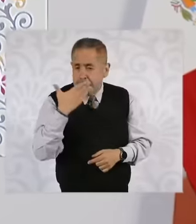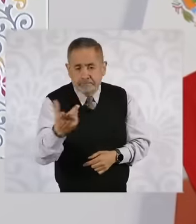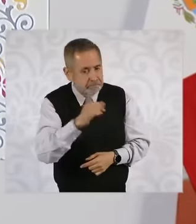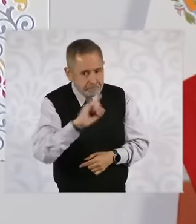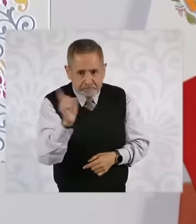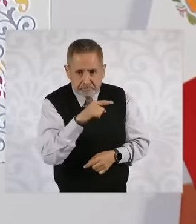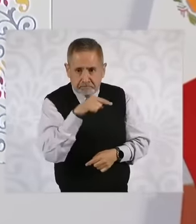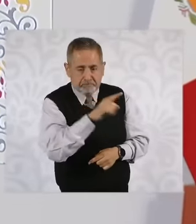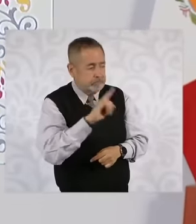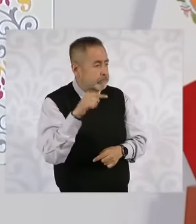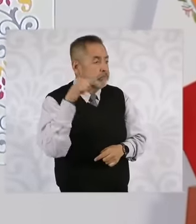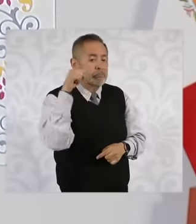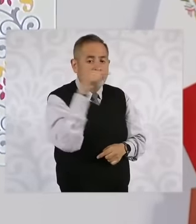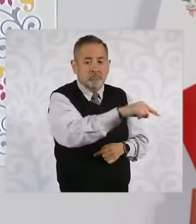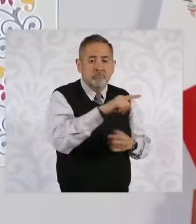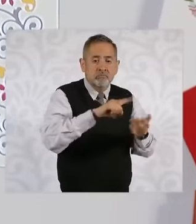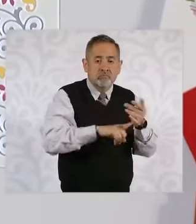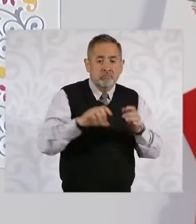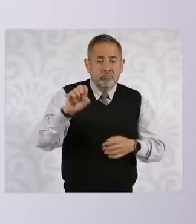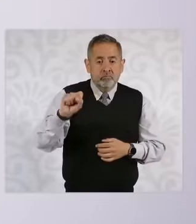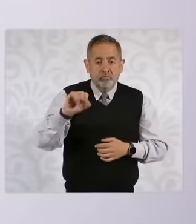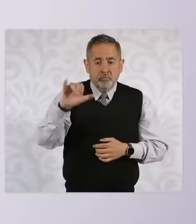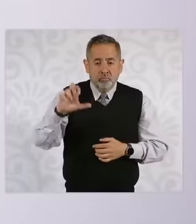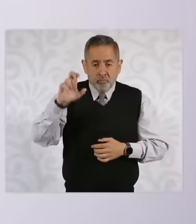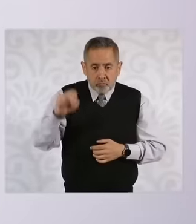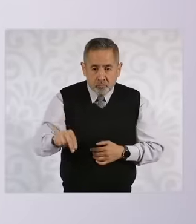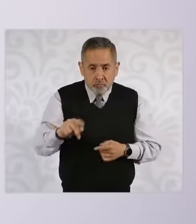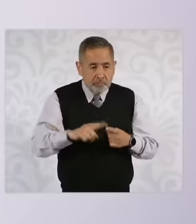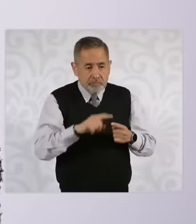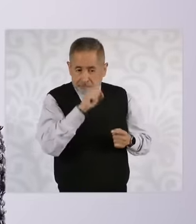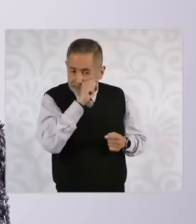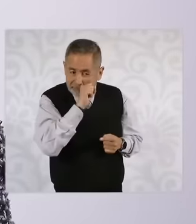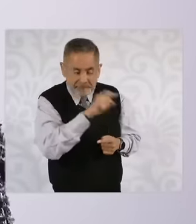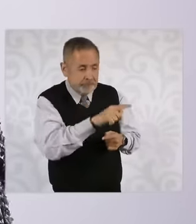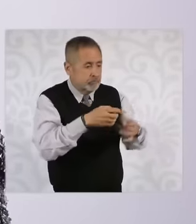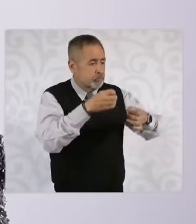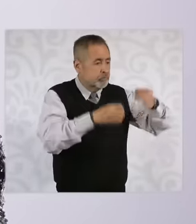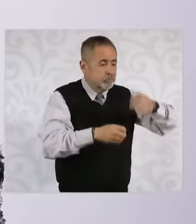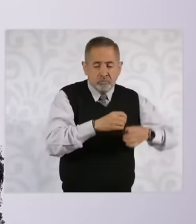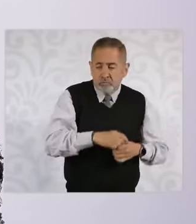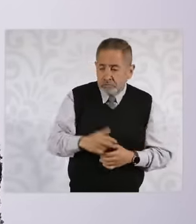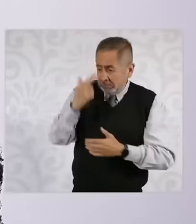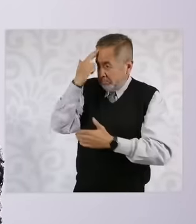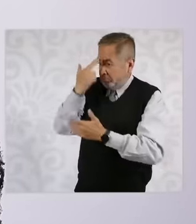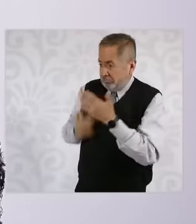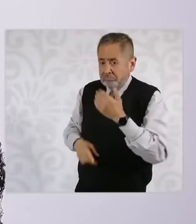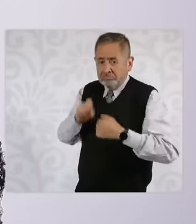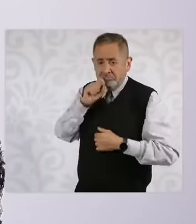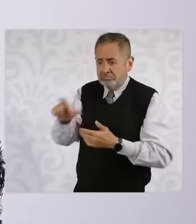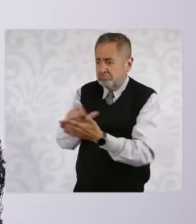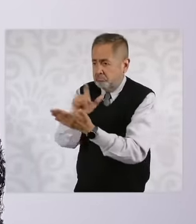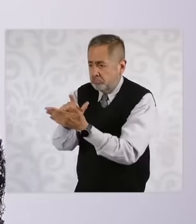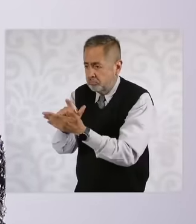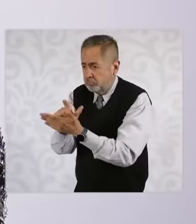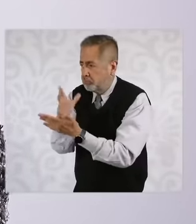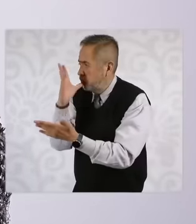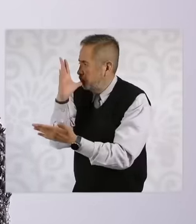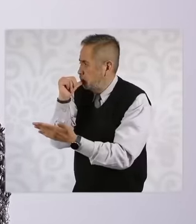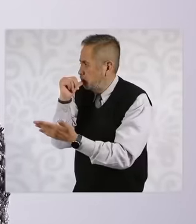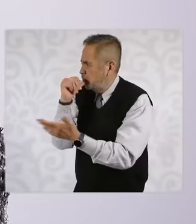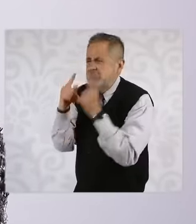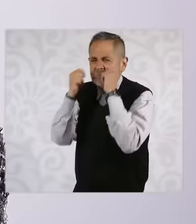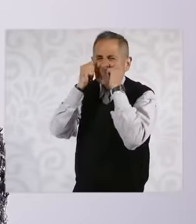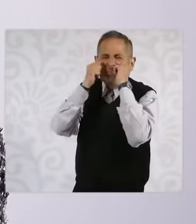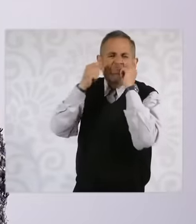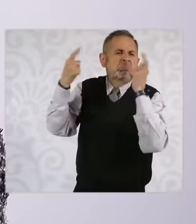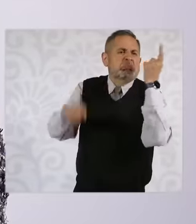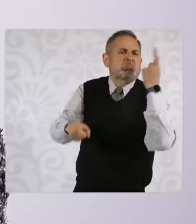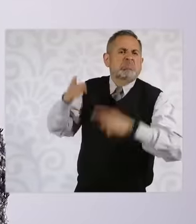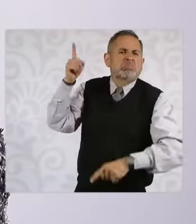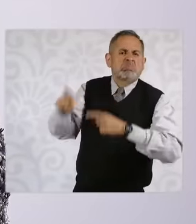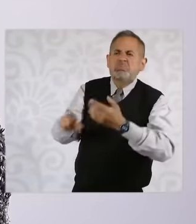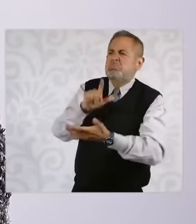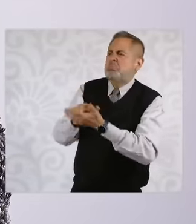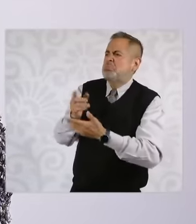that the court itself or the judges themselves violate the laws that are so clear, that is, they